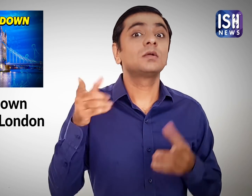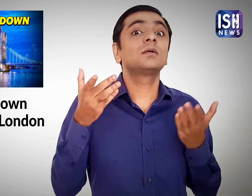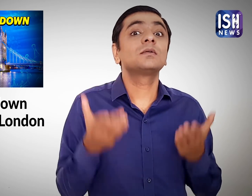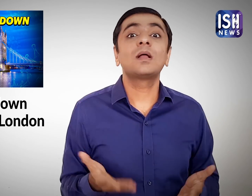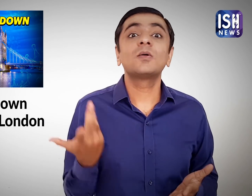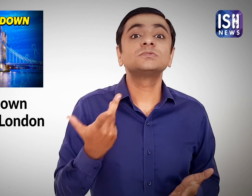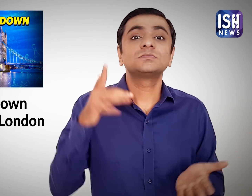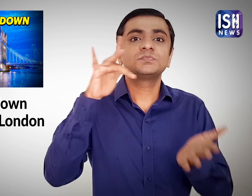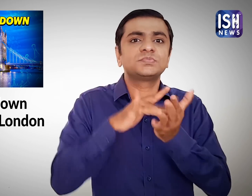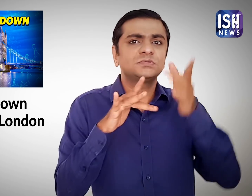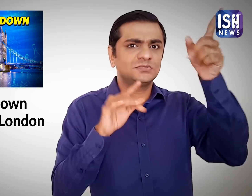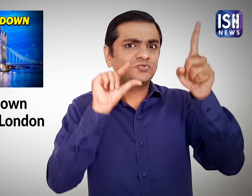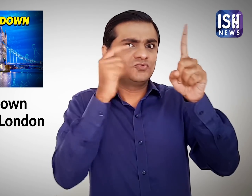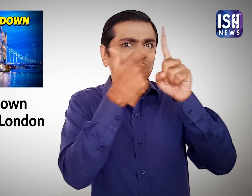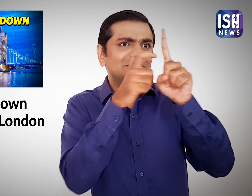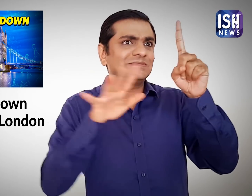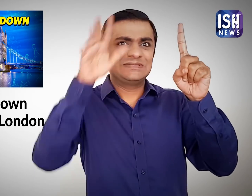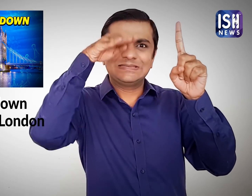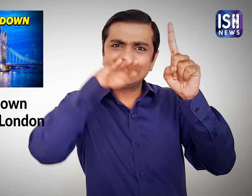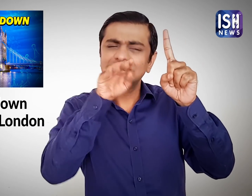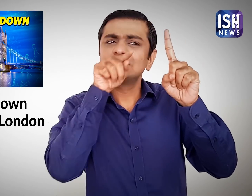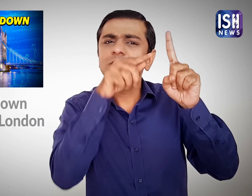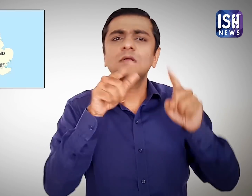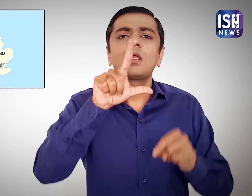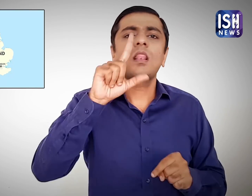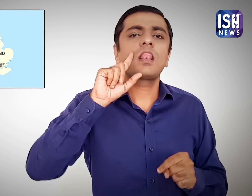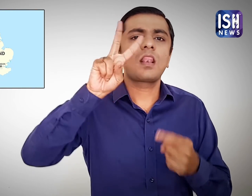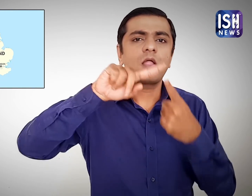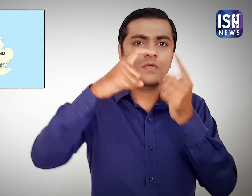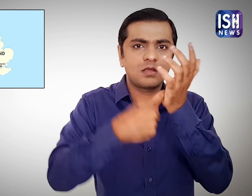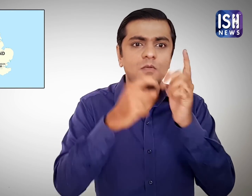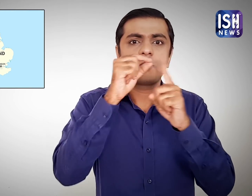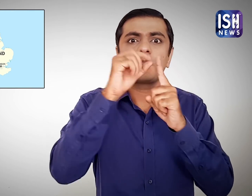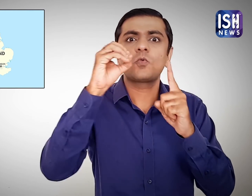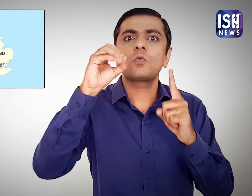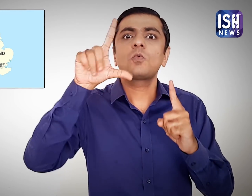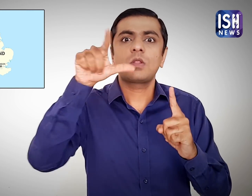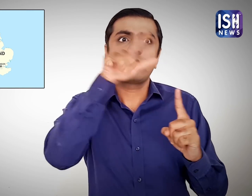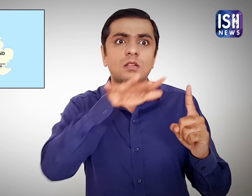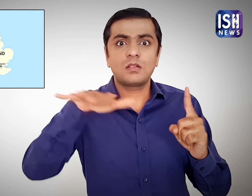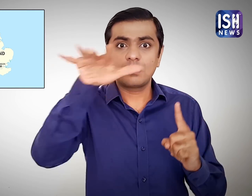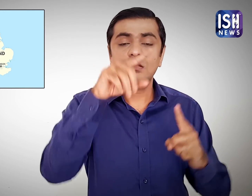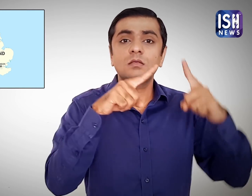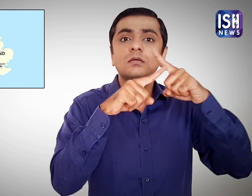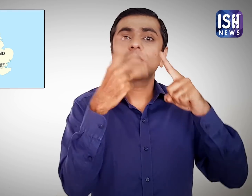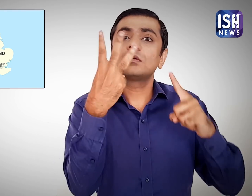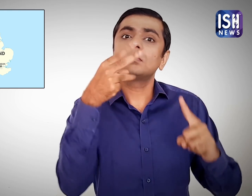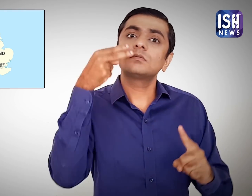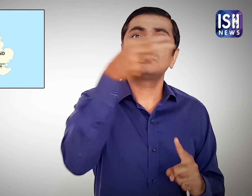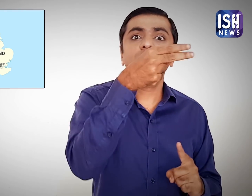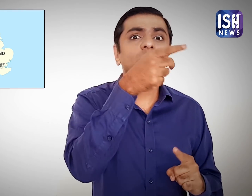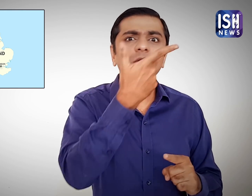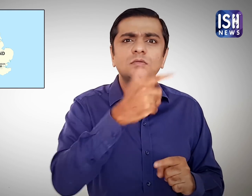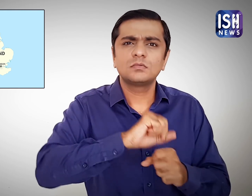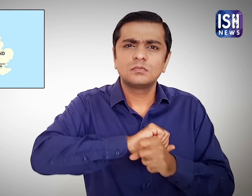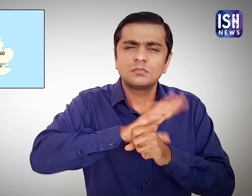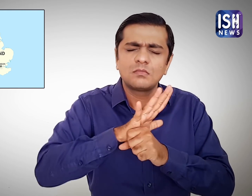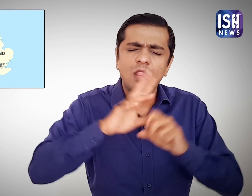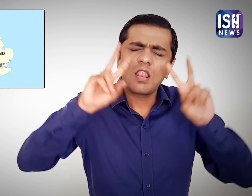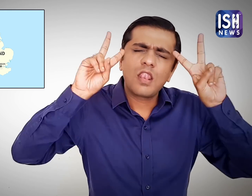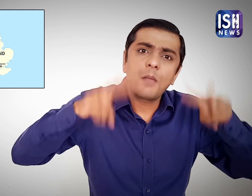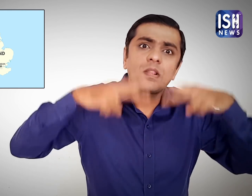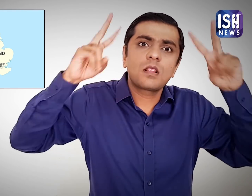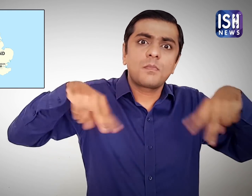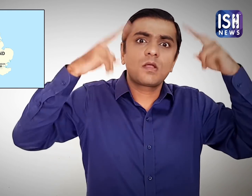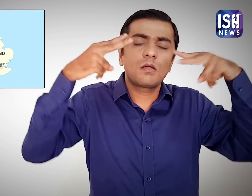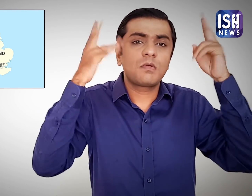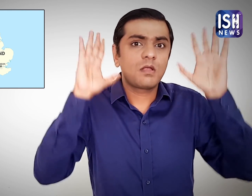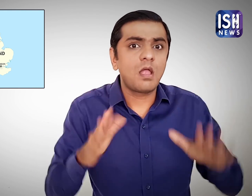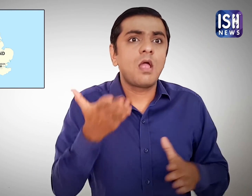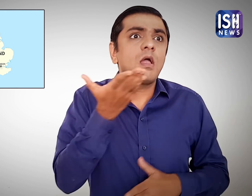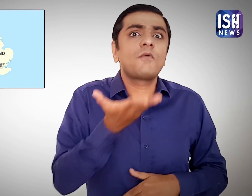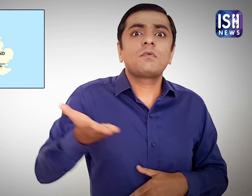The city of Liverpool is in tier 3, which is the highest risk category.